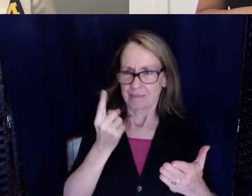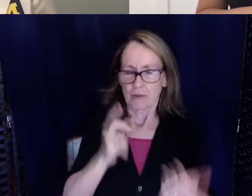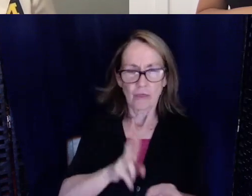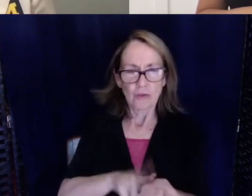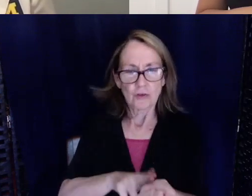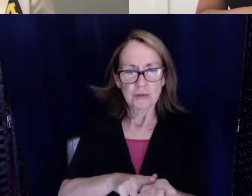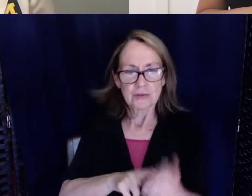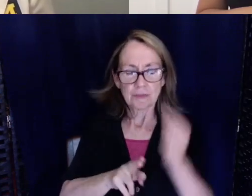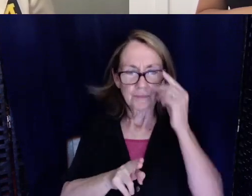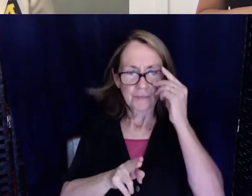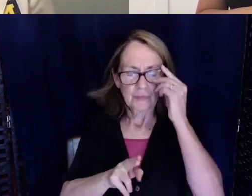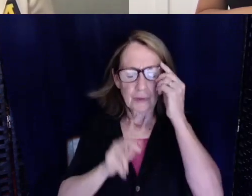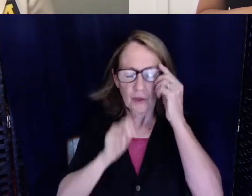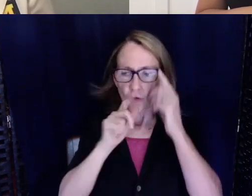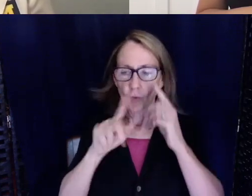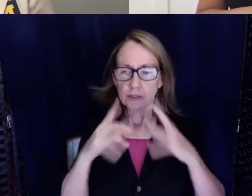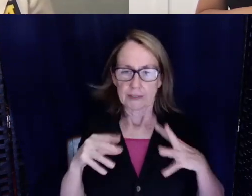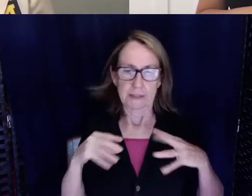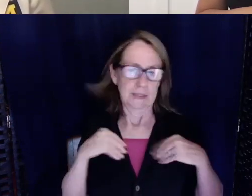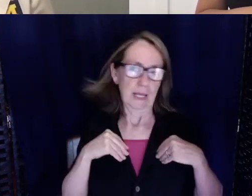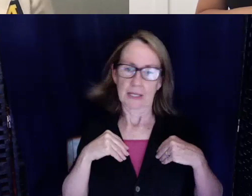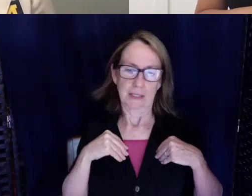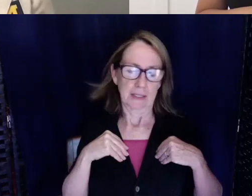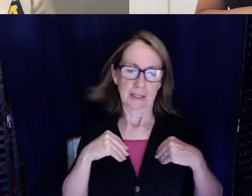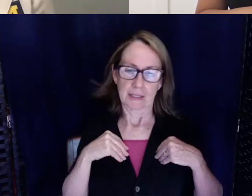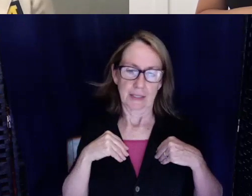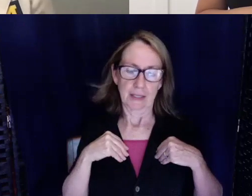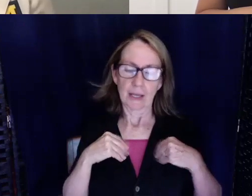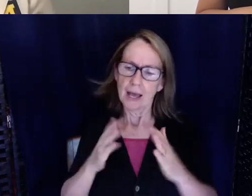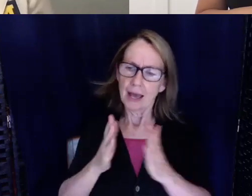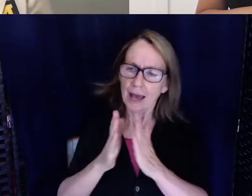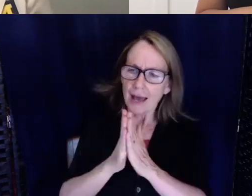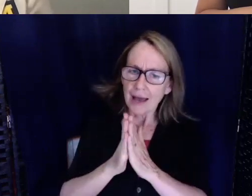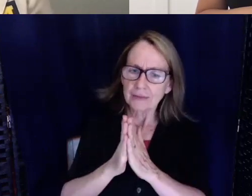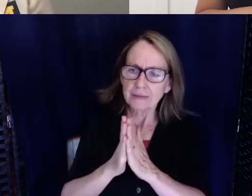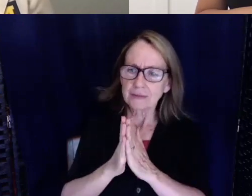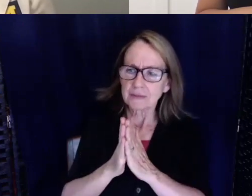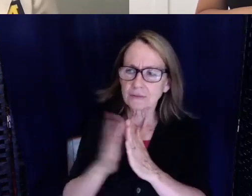don't just take it. You could ask for that interpreter or ask them to write it